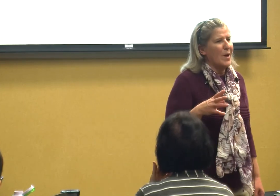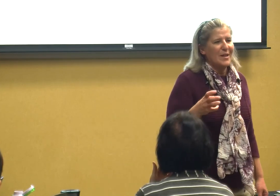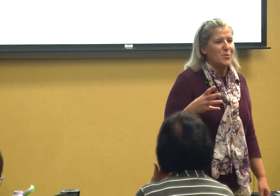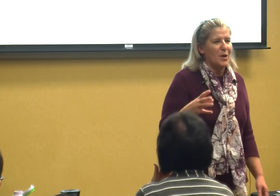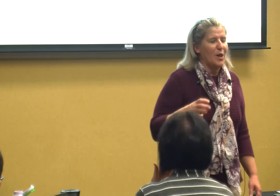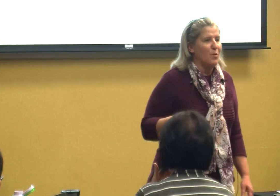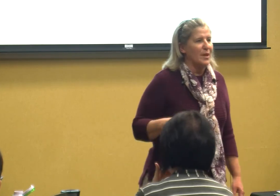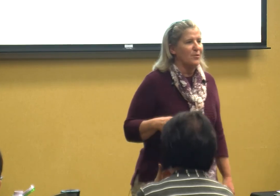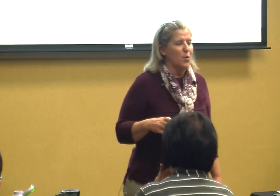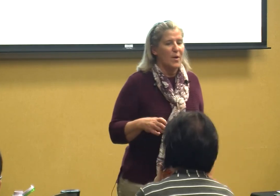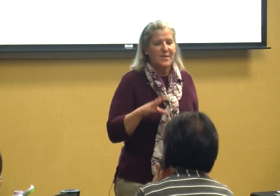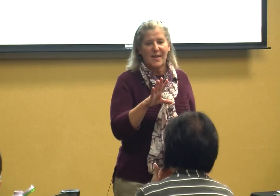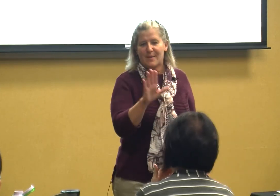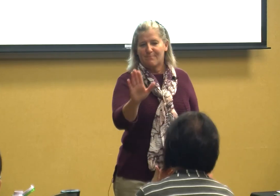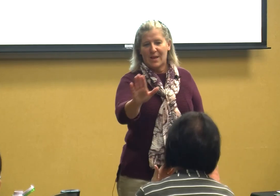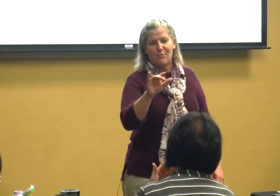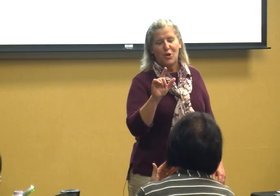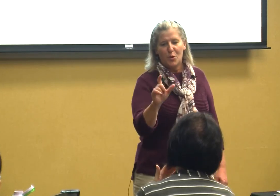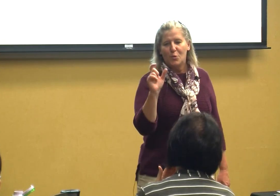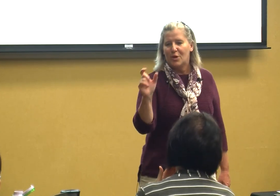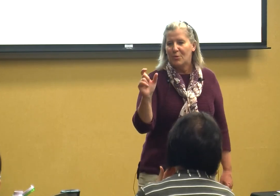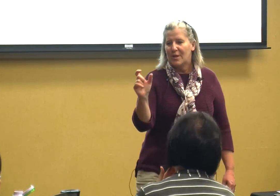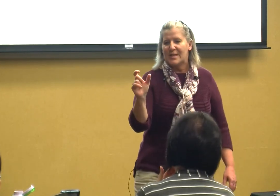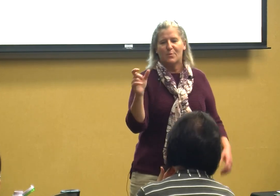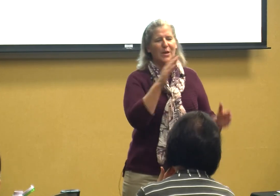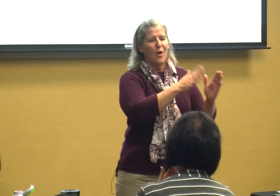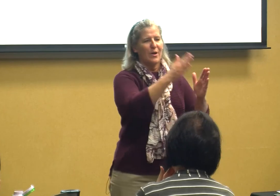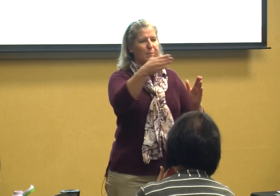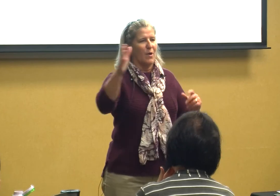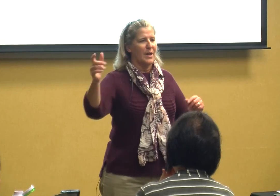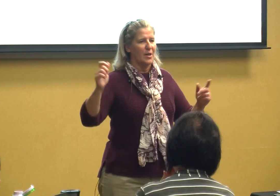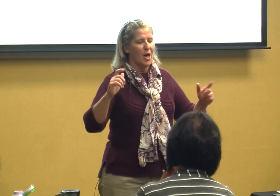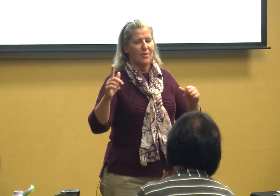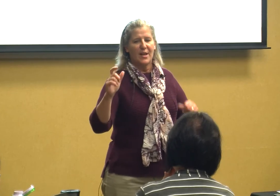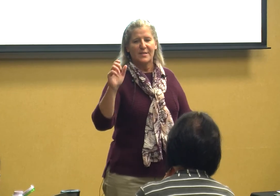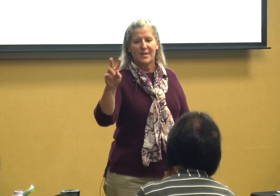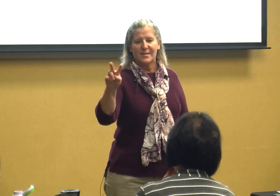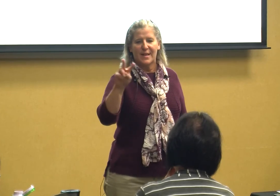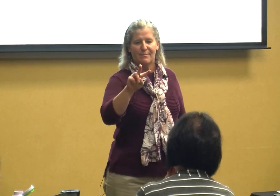into a clothing store and I said if you do this we'd already brined a lot of things and I said I